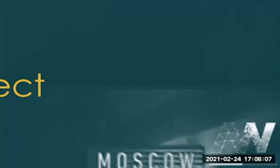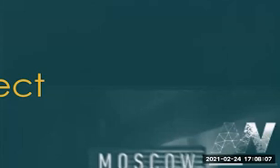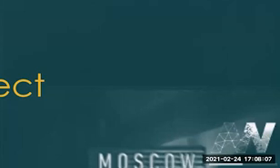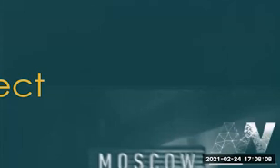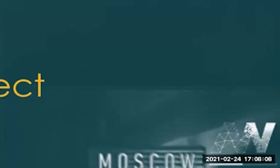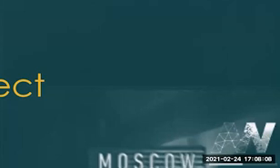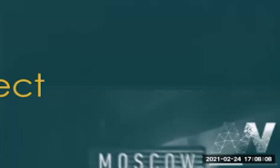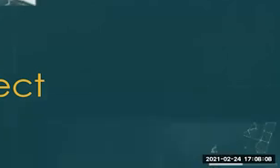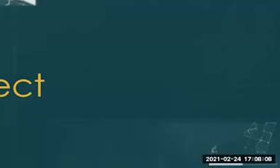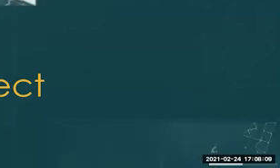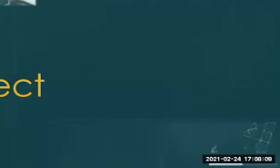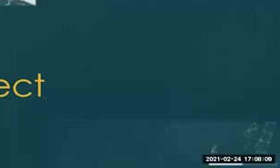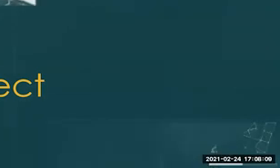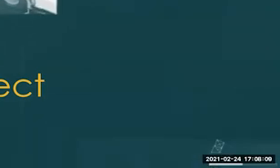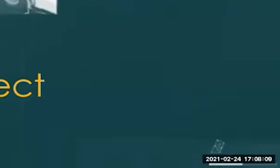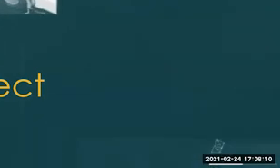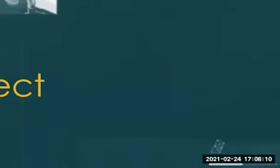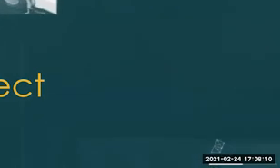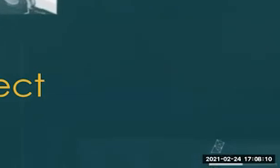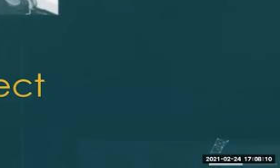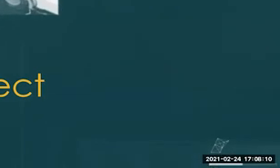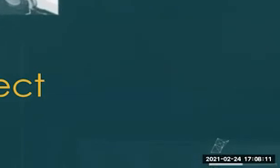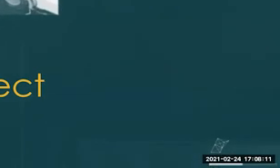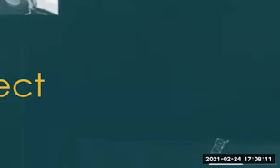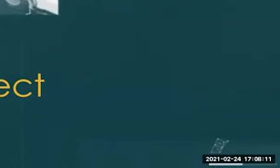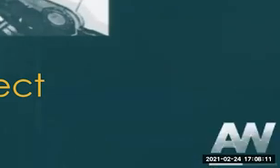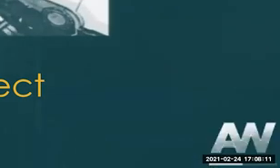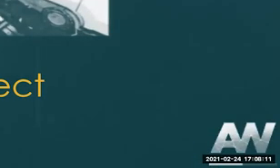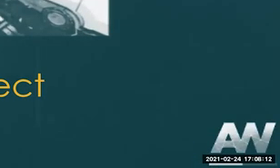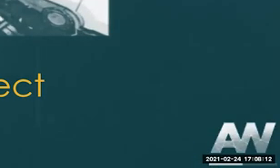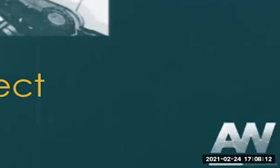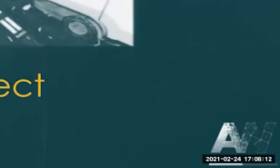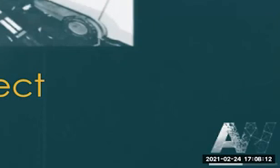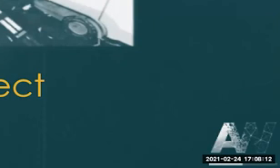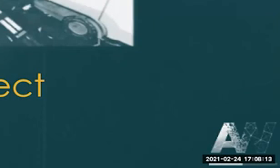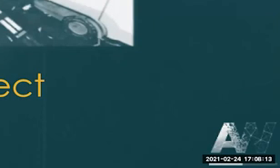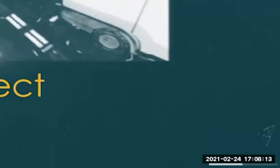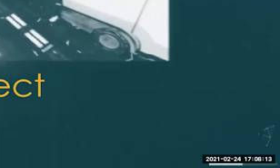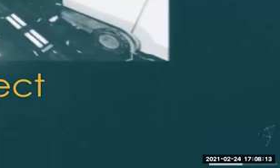art, the animations, the systems, mechanics, weapons, challenges, anything to basically mix it